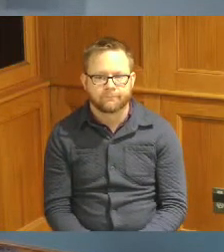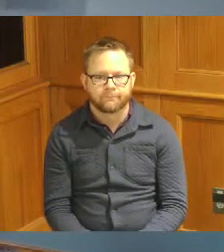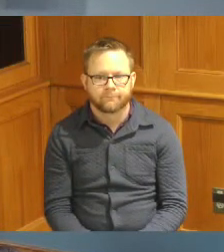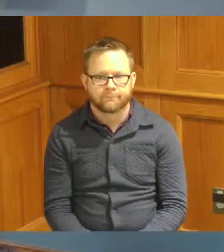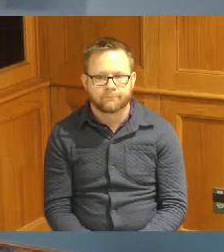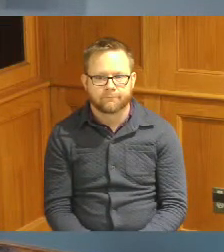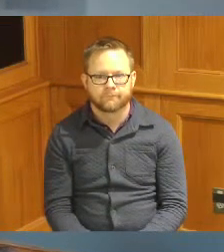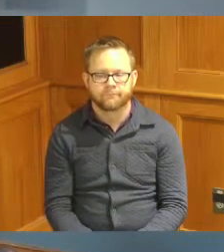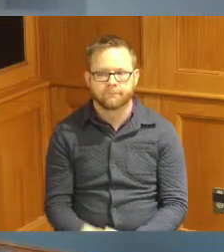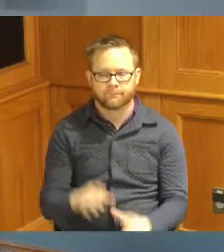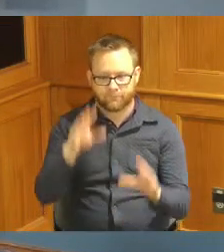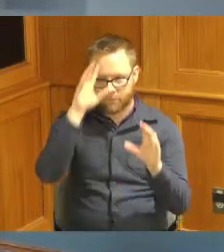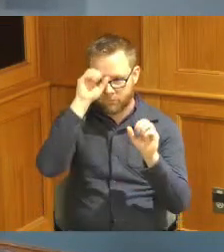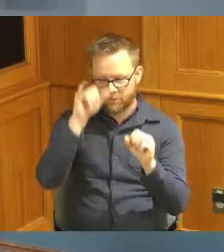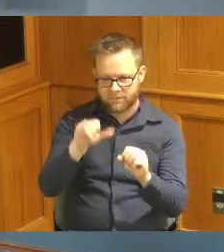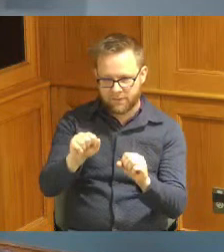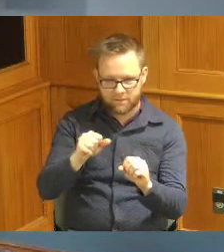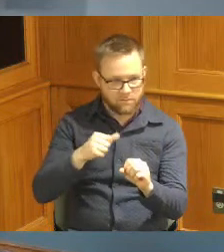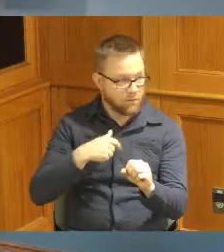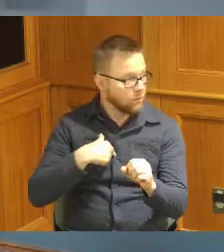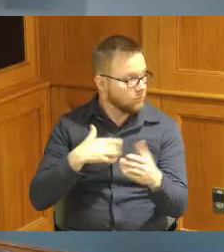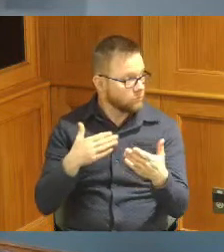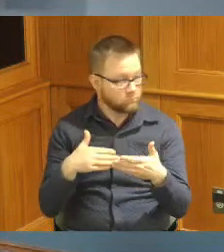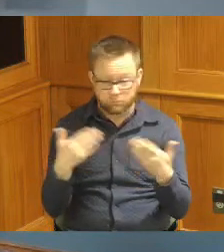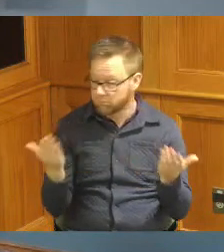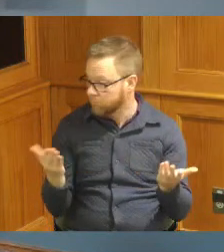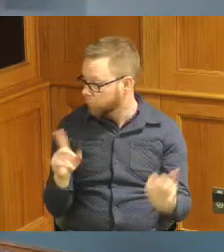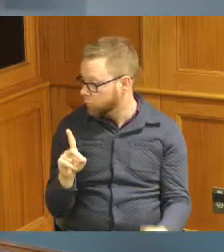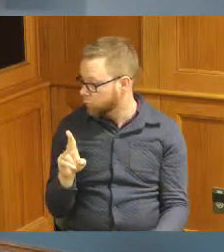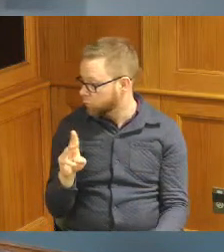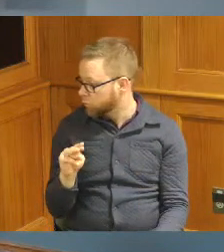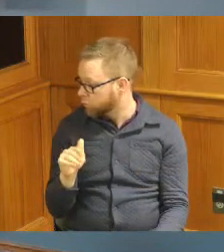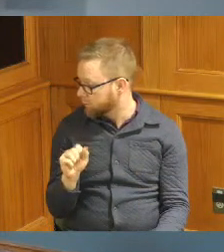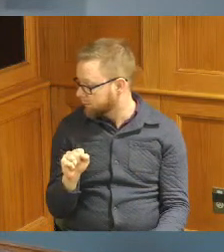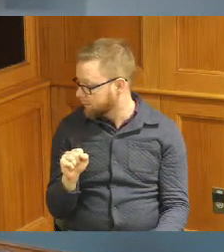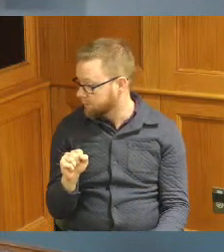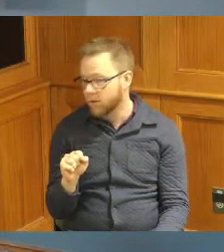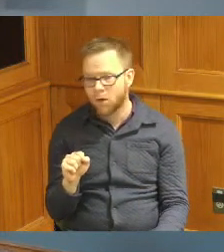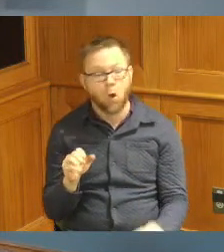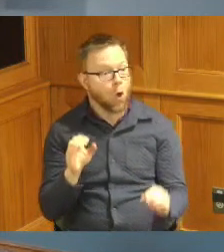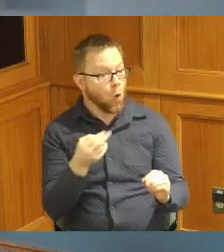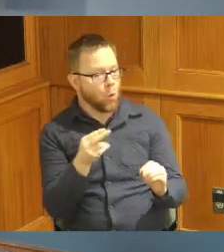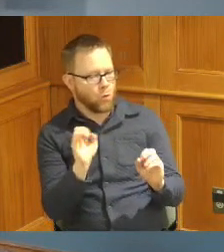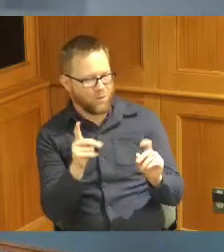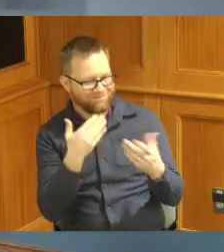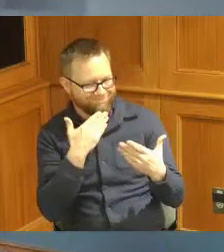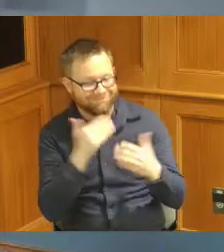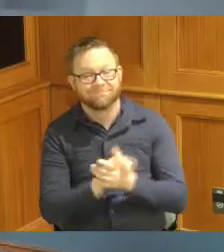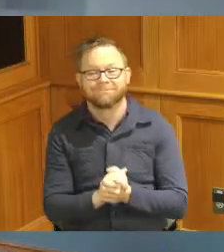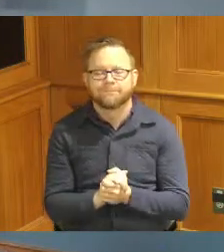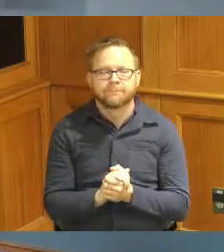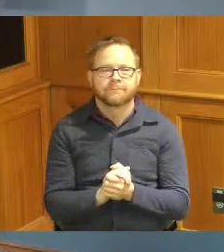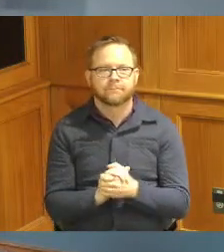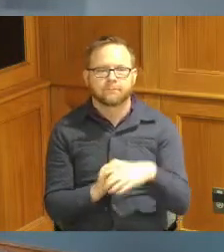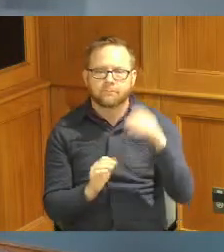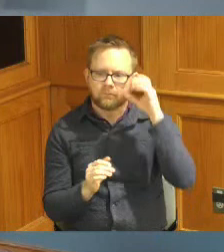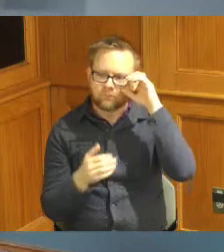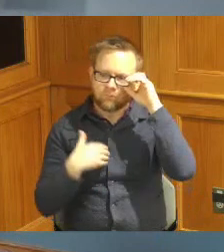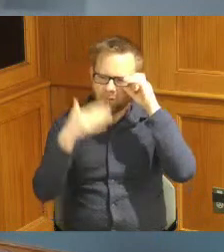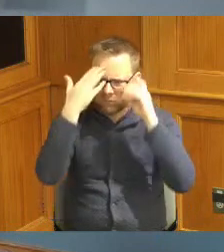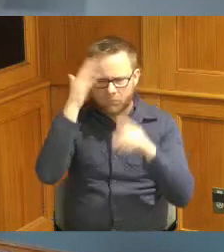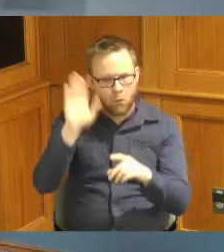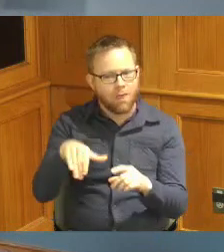yes so I will open it up Commissioner okay thank you we know that Madam chair that our environment